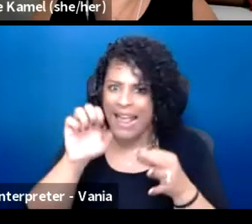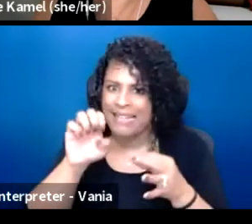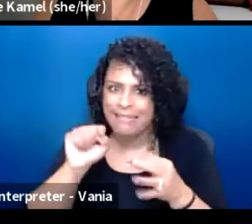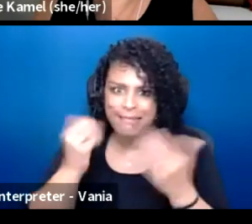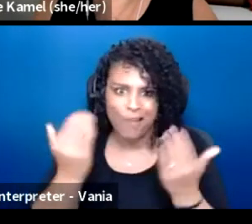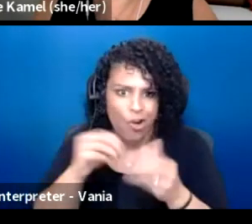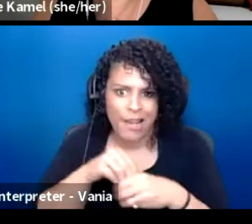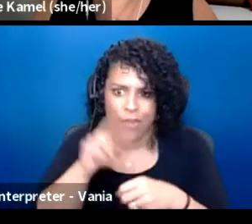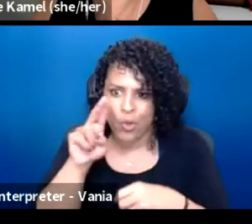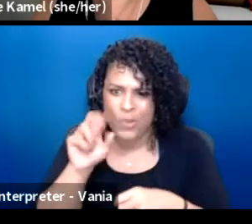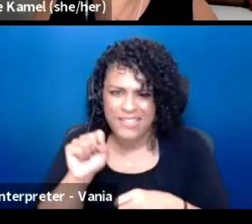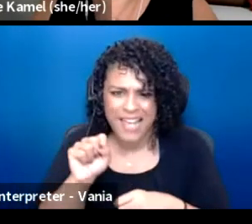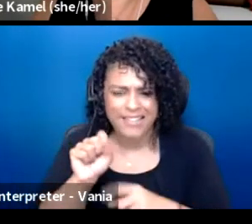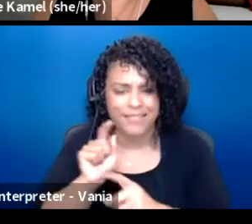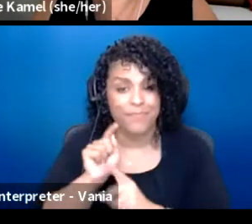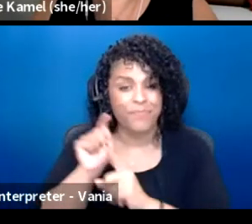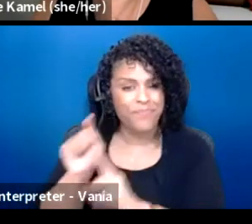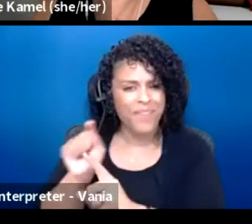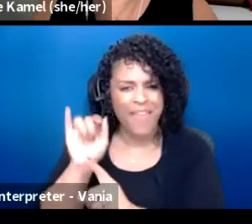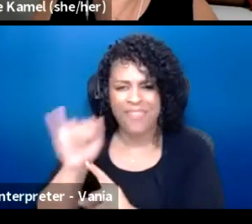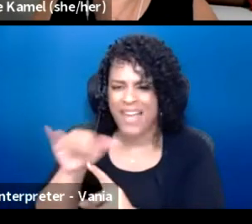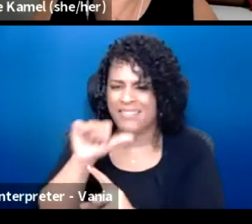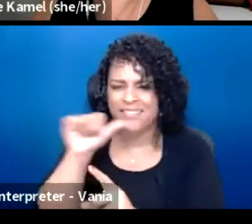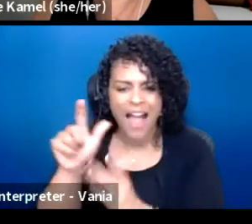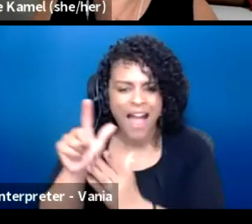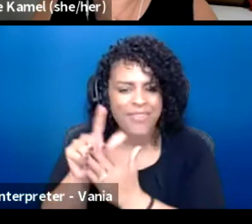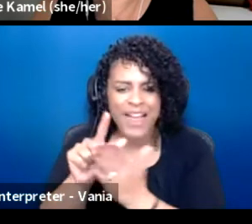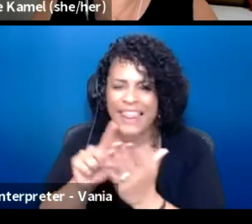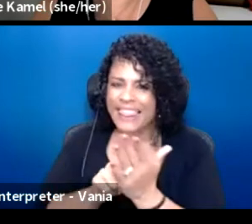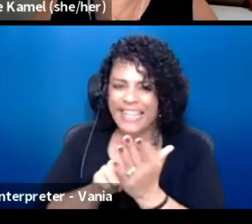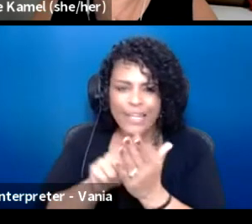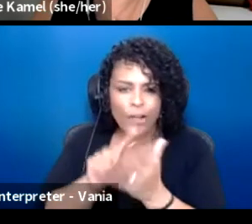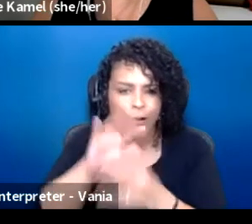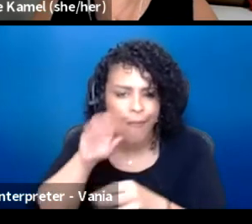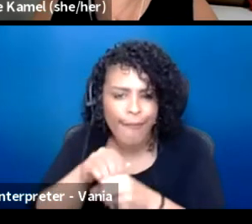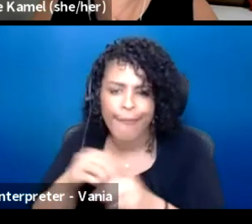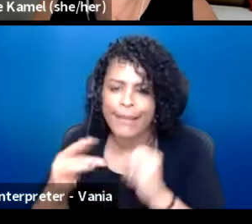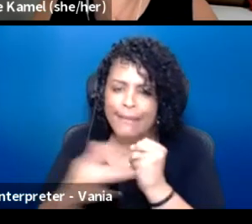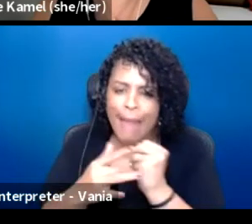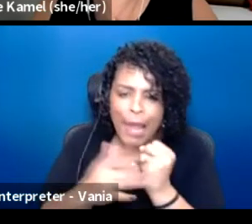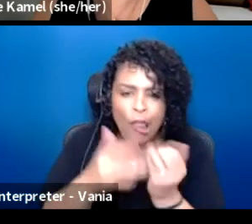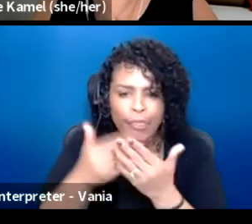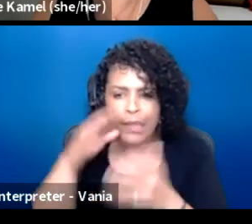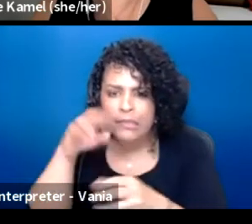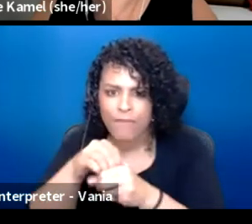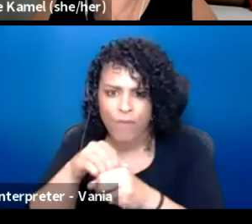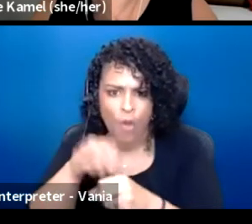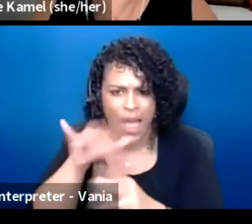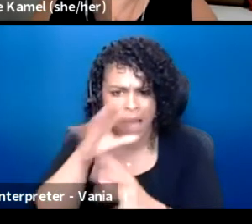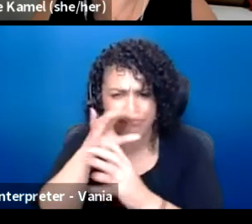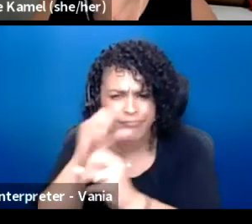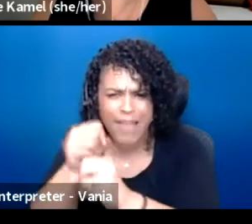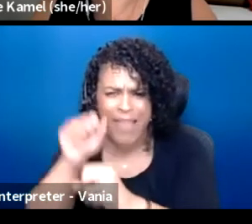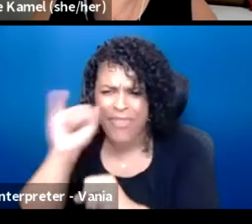in the United States. It's not the legal legalities and the technicals that pull me into it, it's the story behind it.